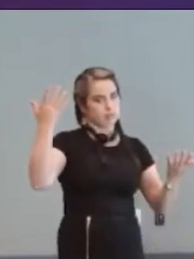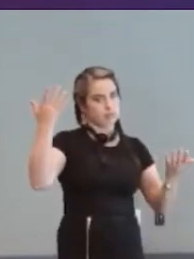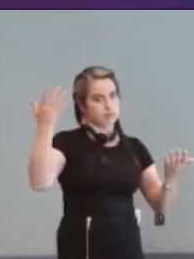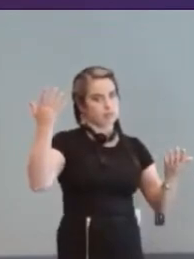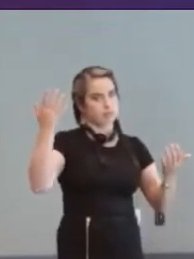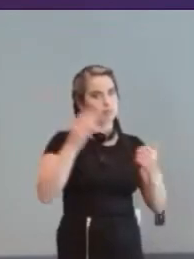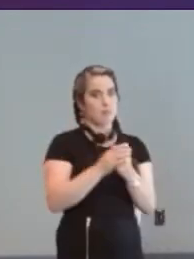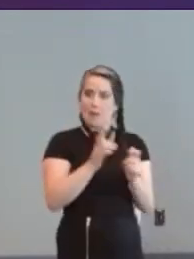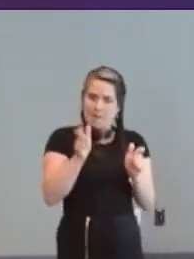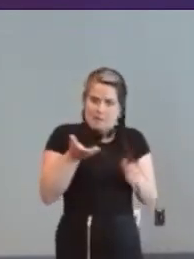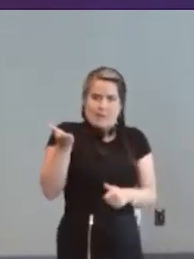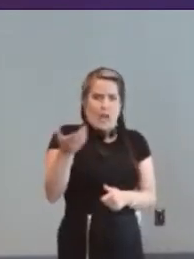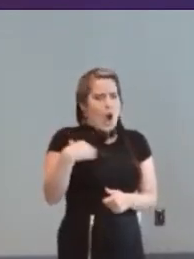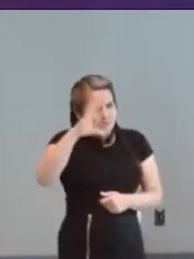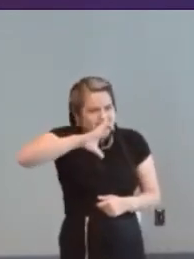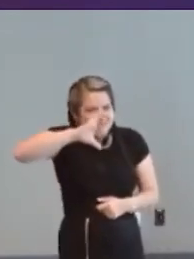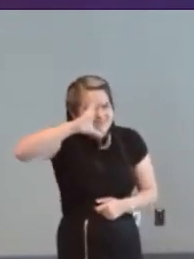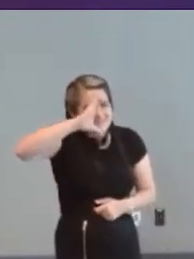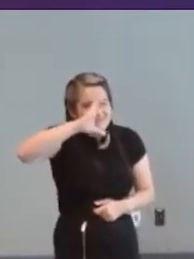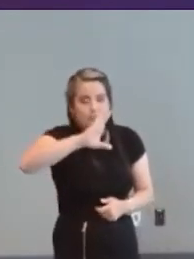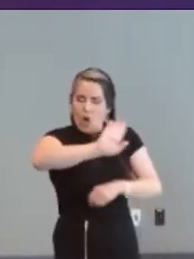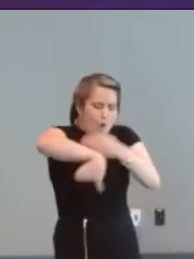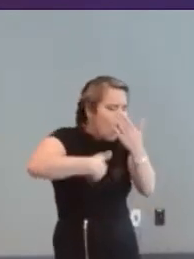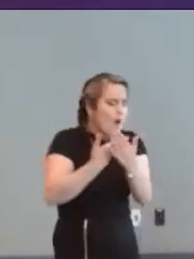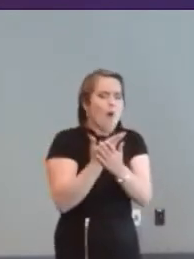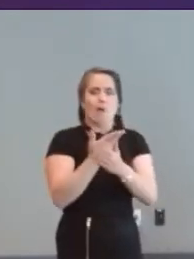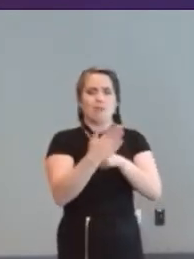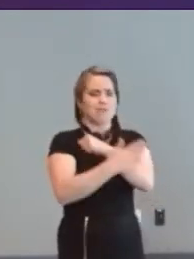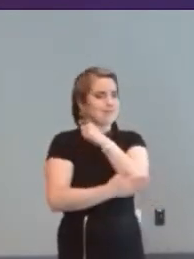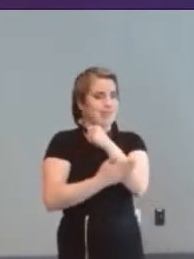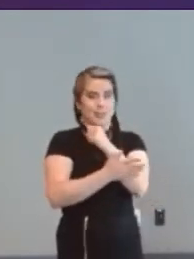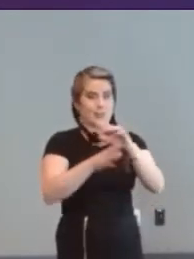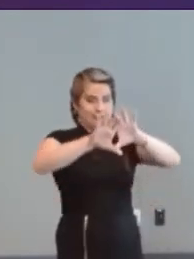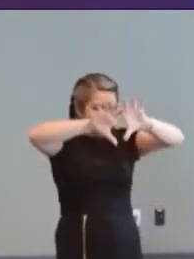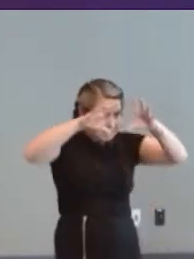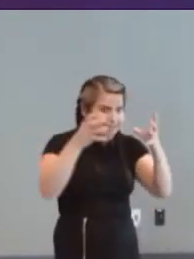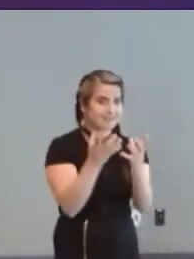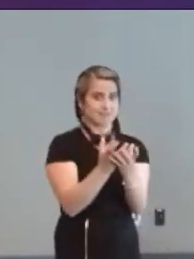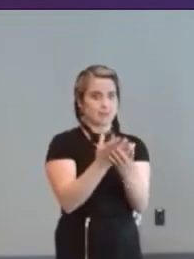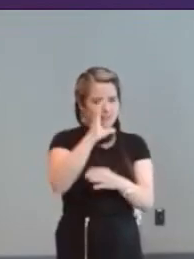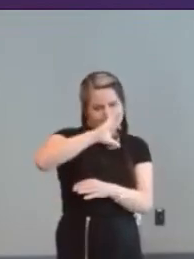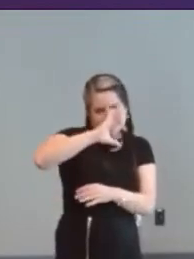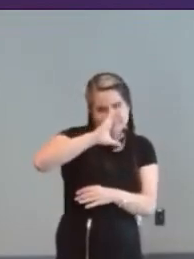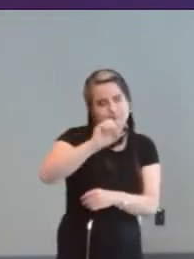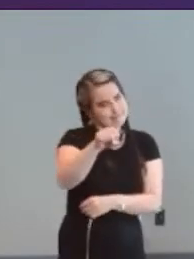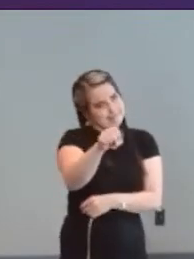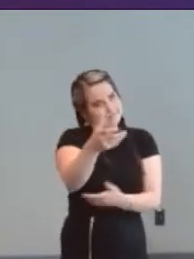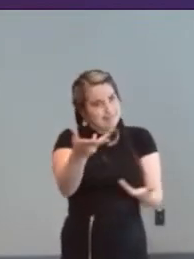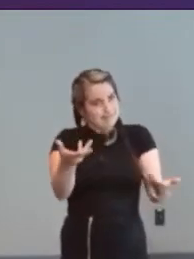searching and hunting in all all the countries around the world I think um yeah there there's